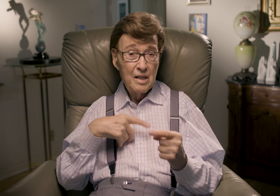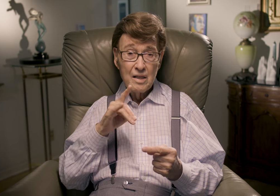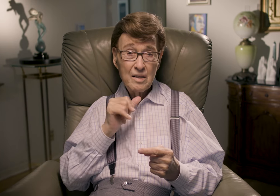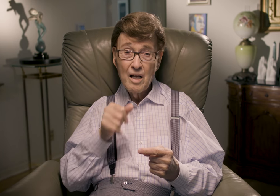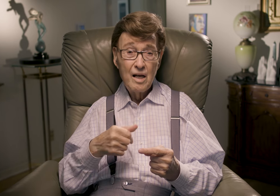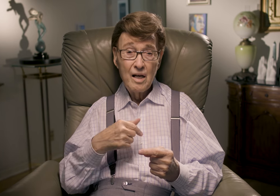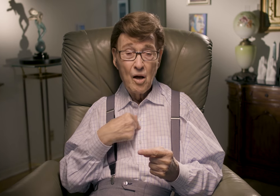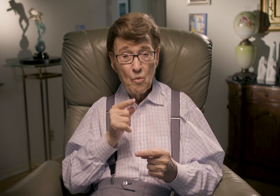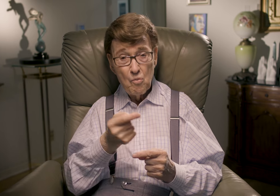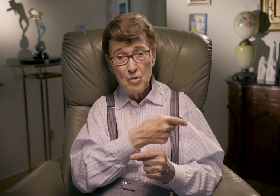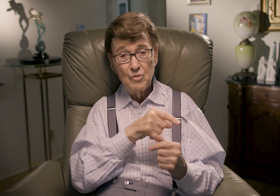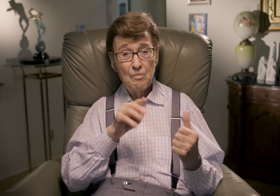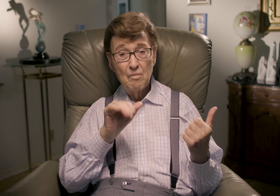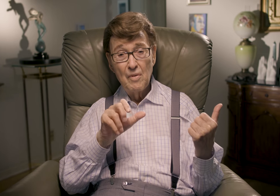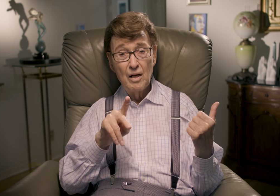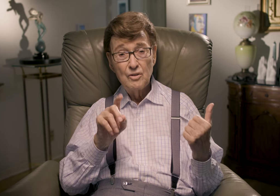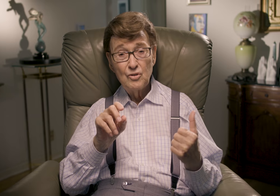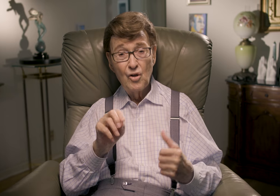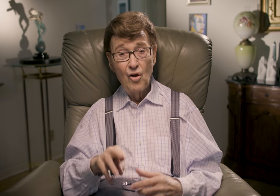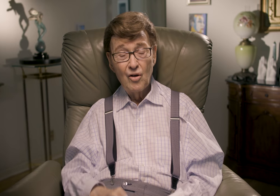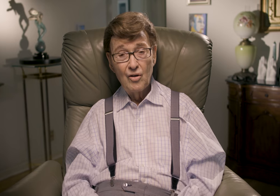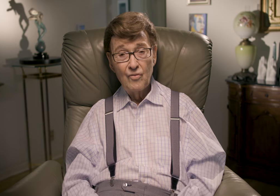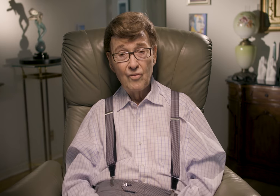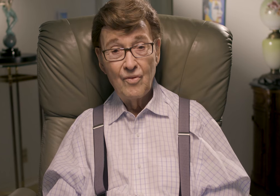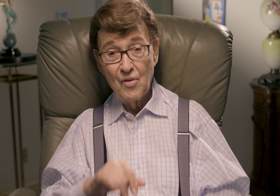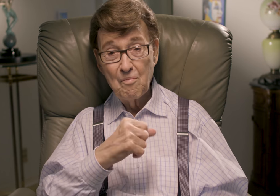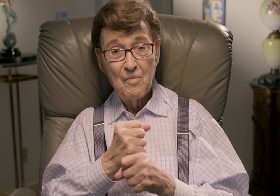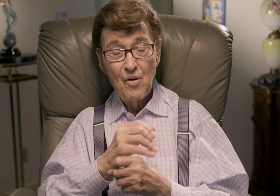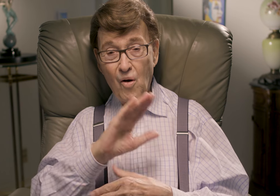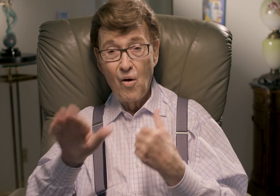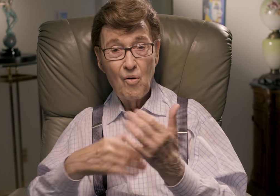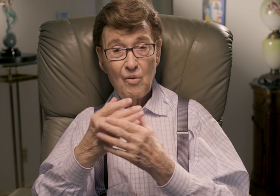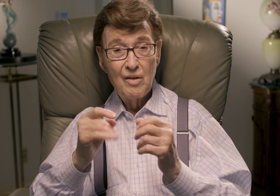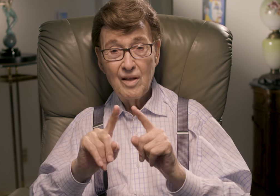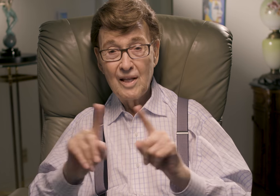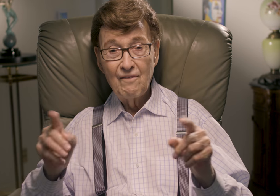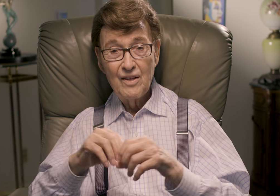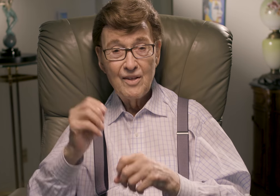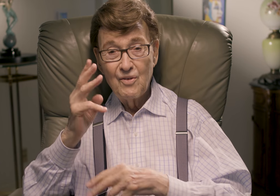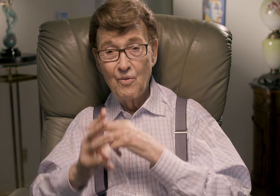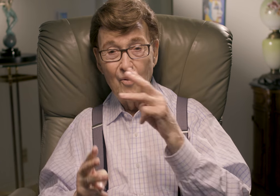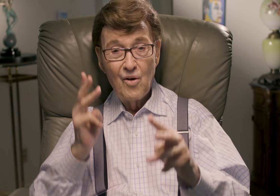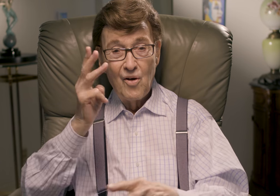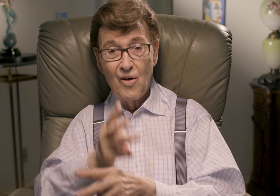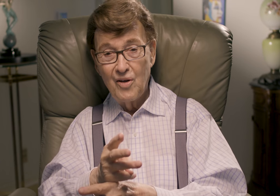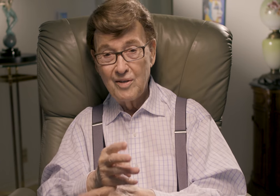But I did not. I went to the backstage door... and it made all the difference in the world.